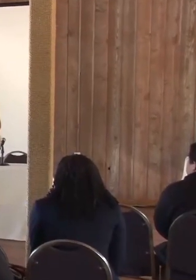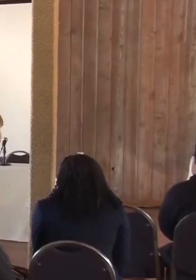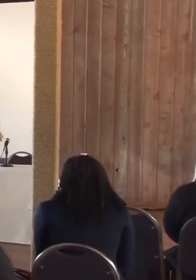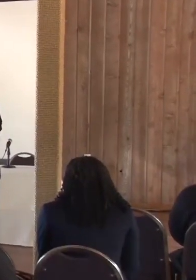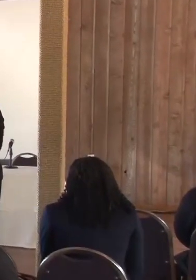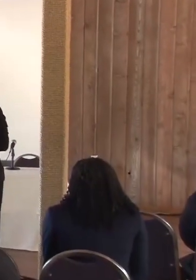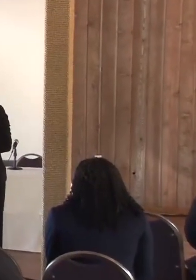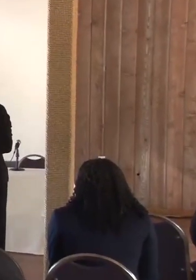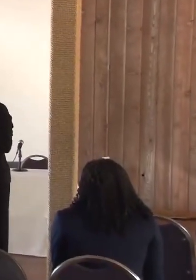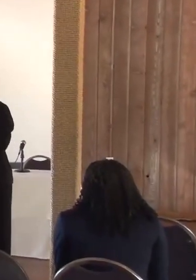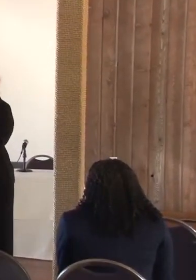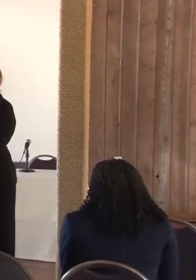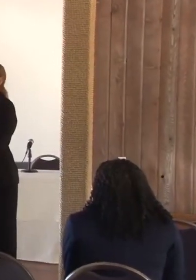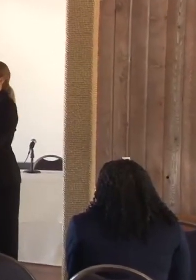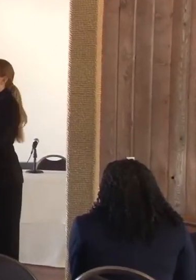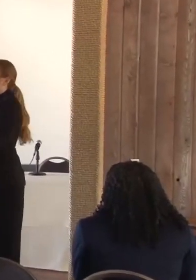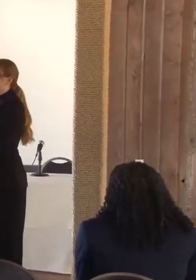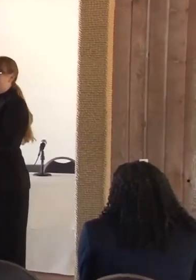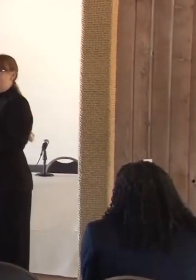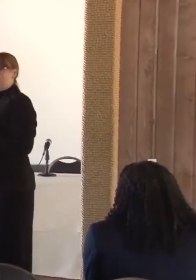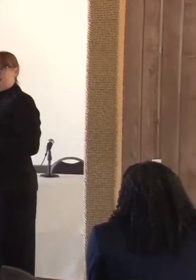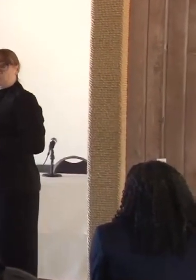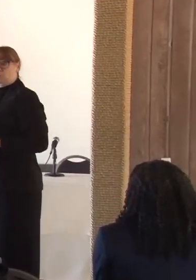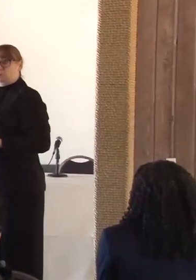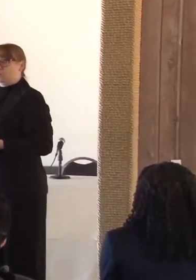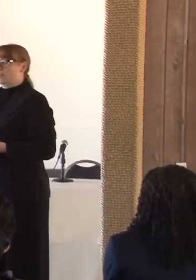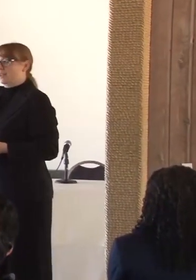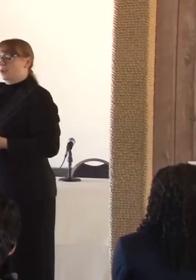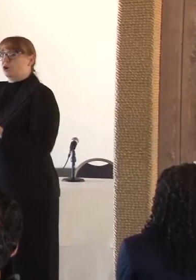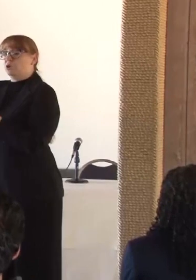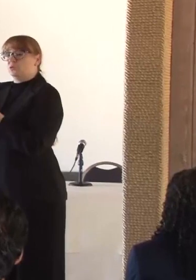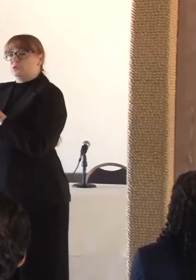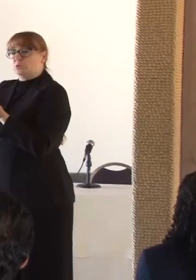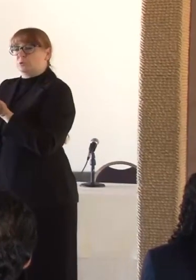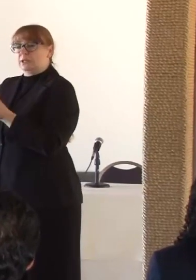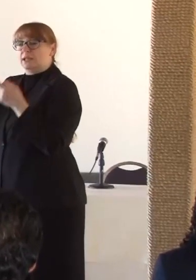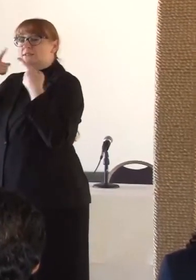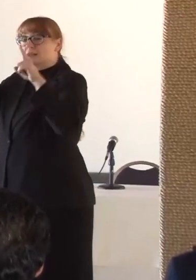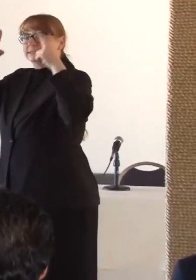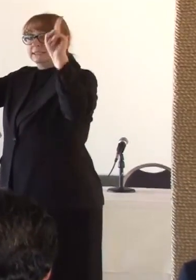funding from San Diego State students success fees. So since then we have